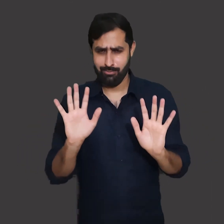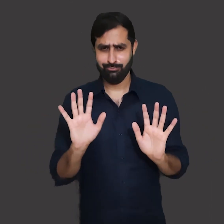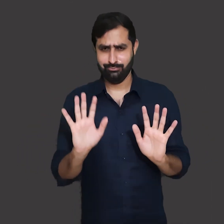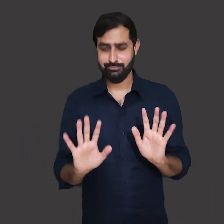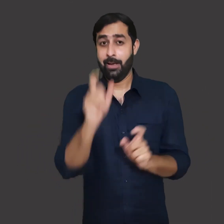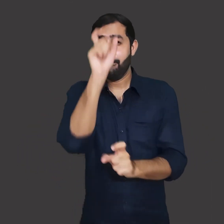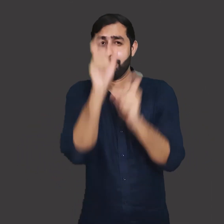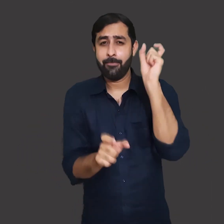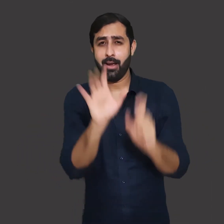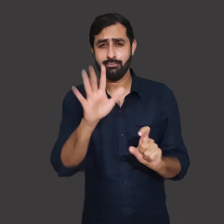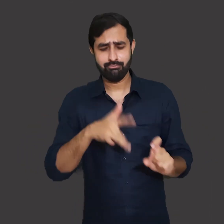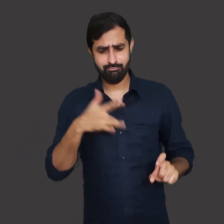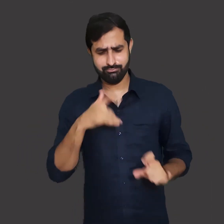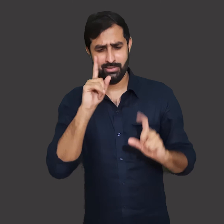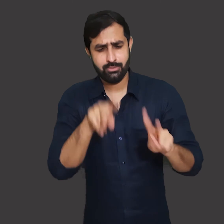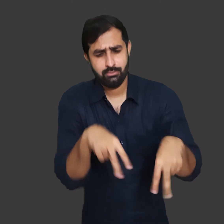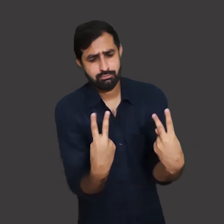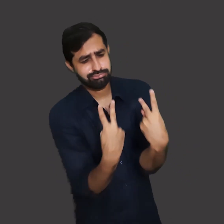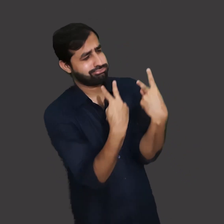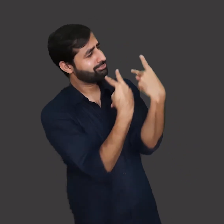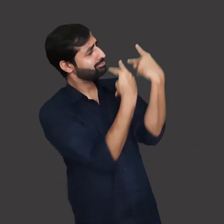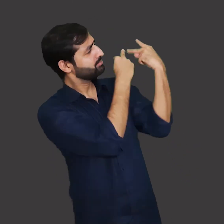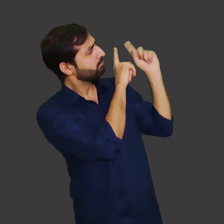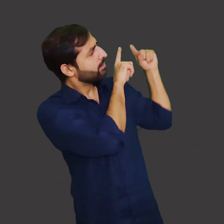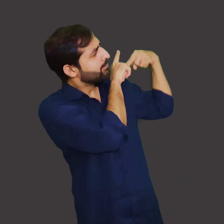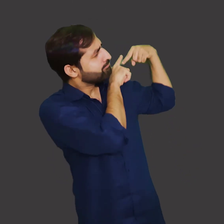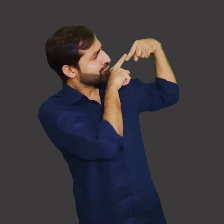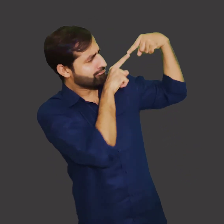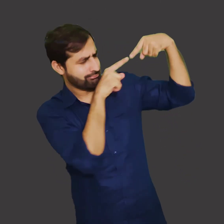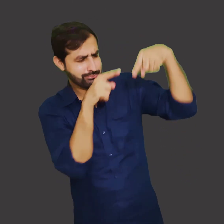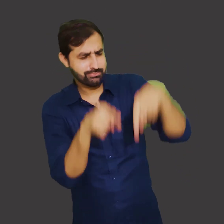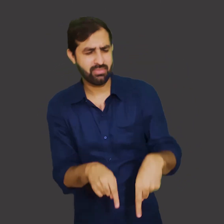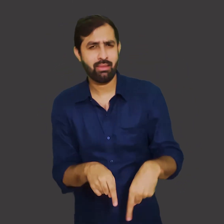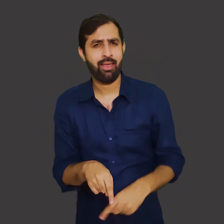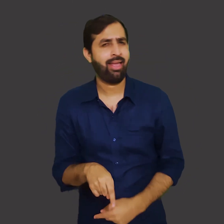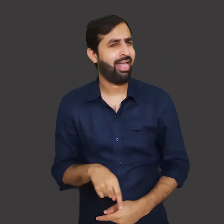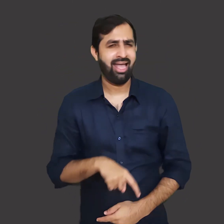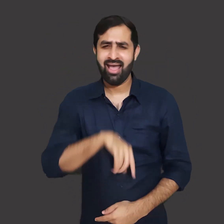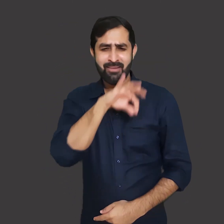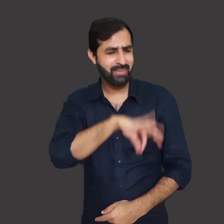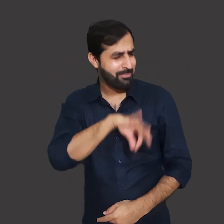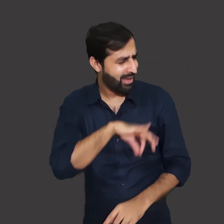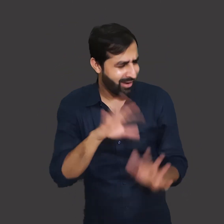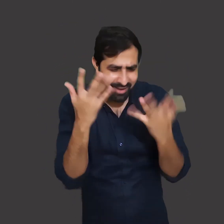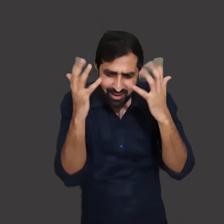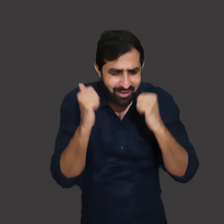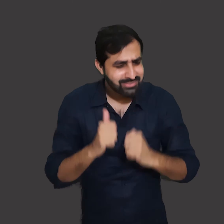and thought that it will benefit them. But when we look back, the present situation was not what we imagined in the past.